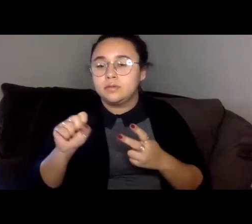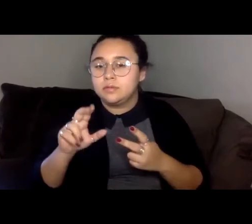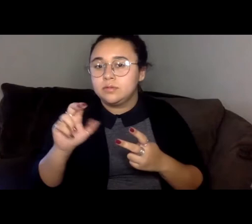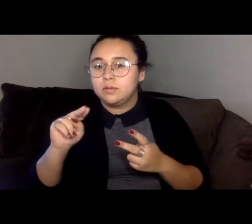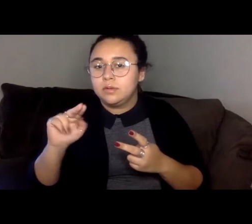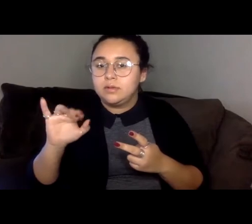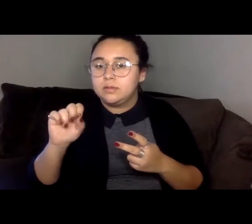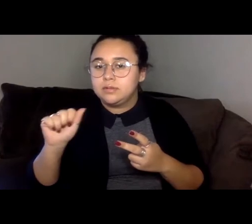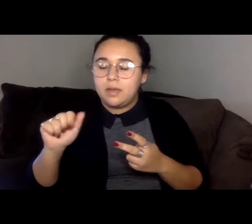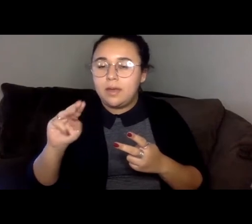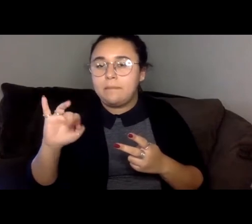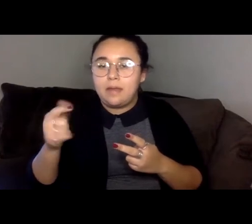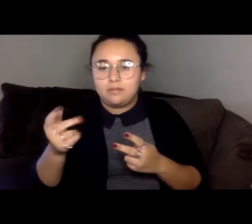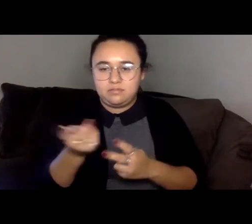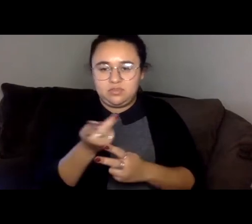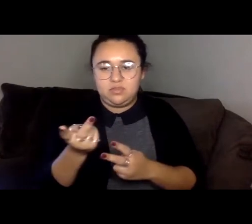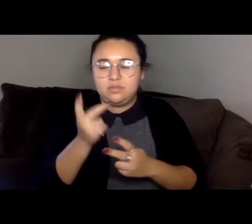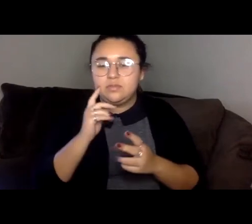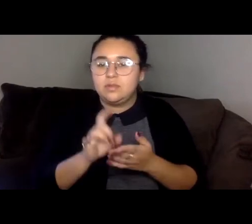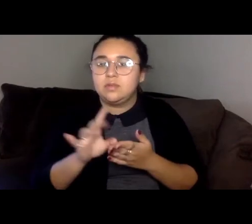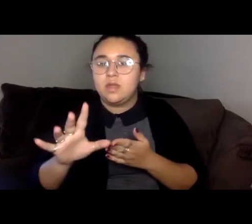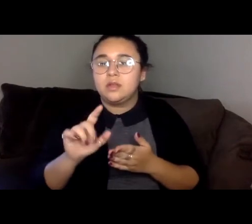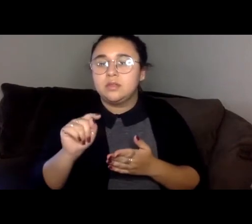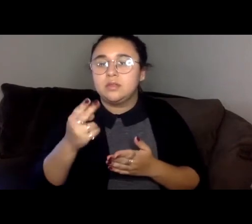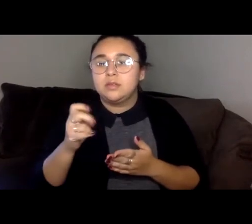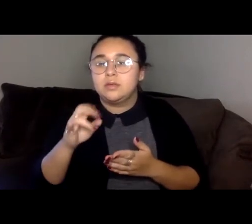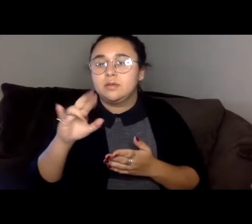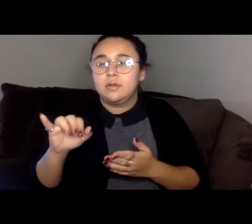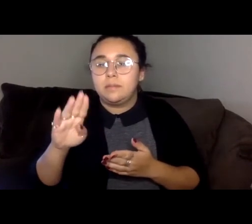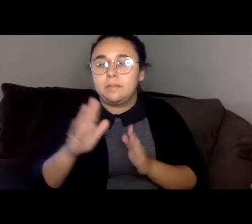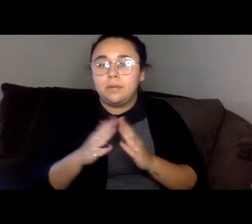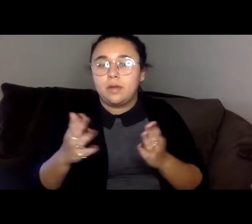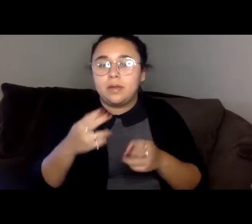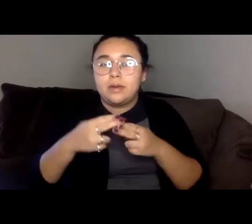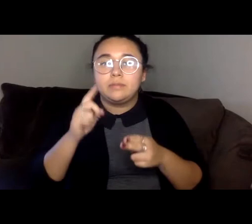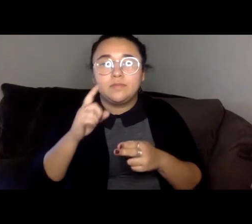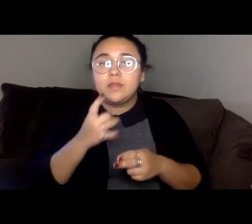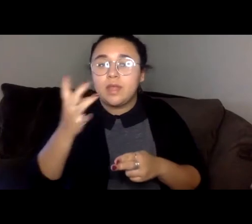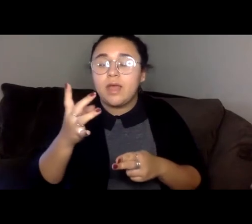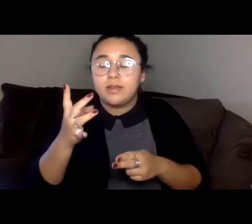Manning, celebrating the launch of theories book names for light of family history.